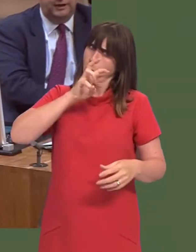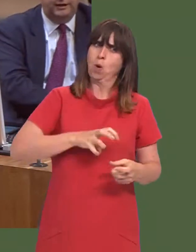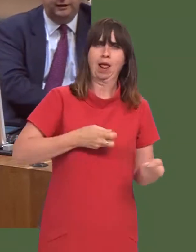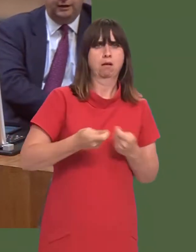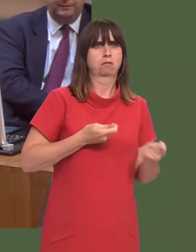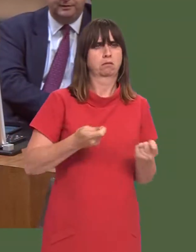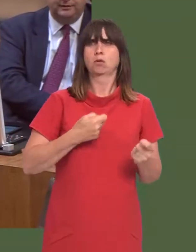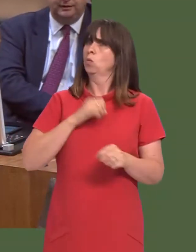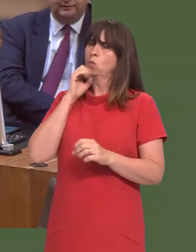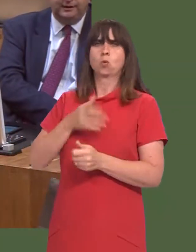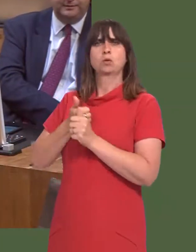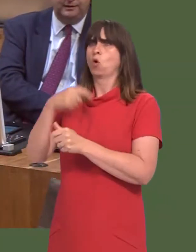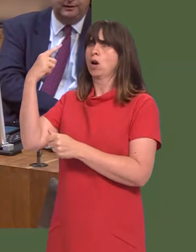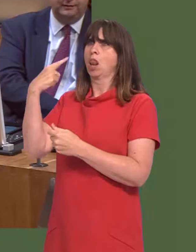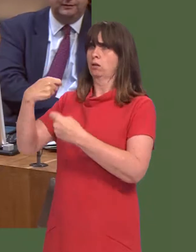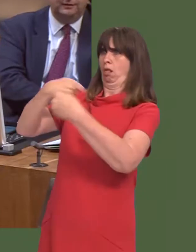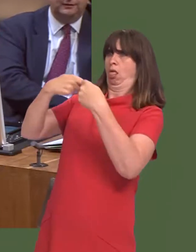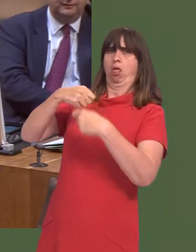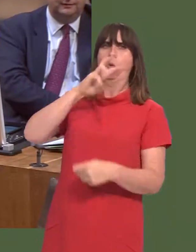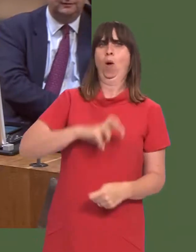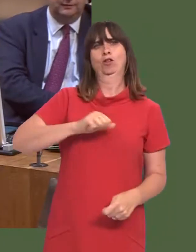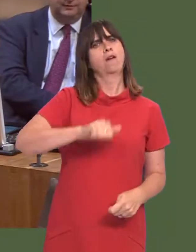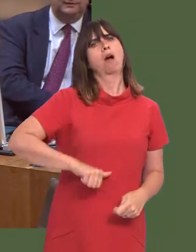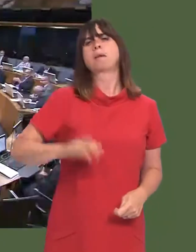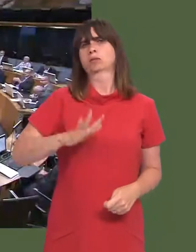Under no circumstances will we support that.